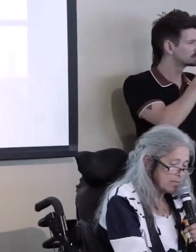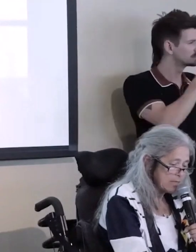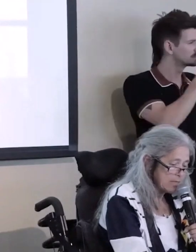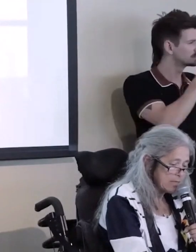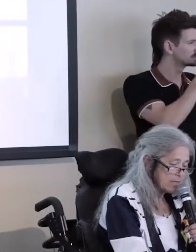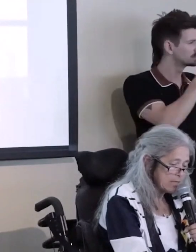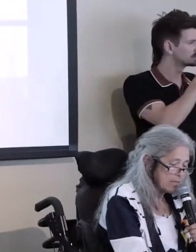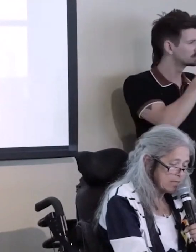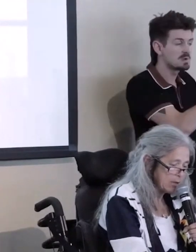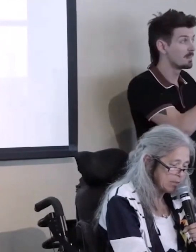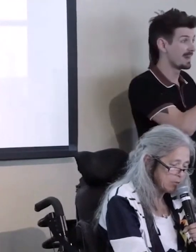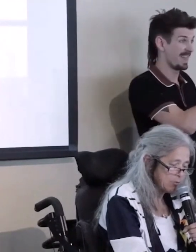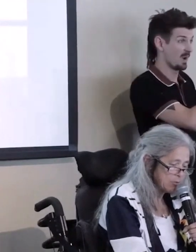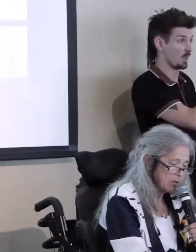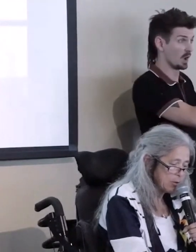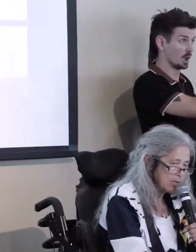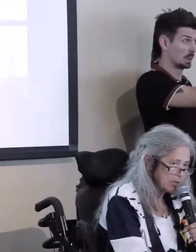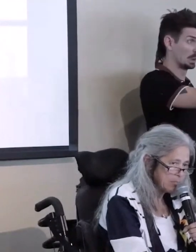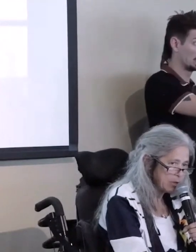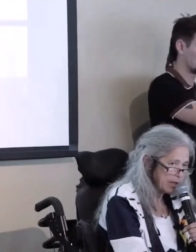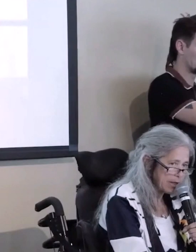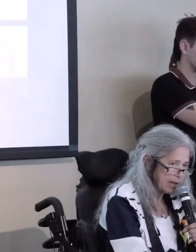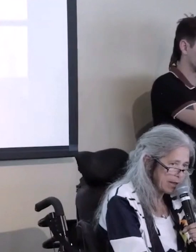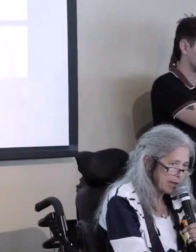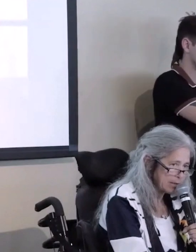we realized those who were going to comply had done so